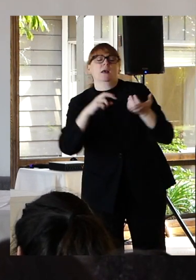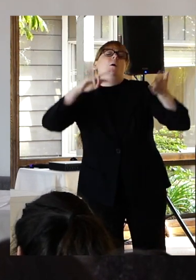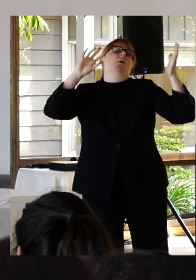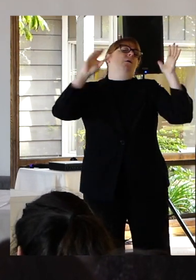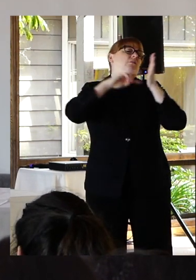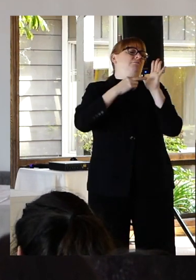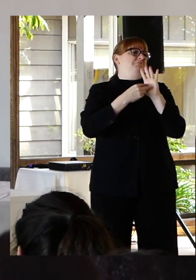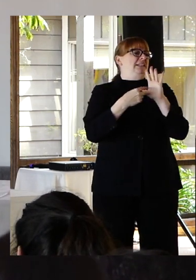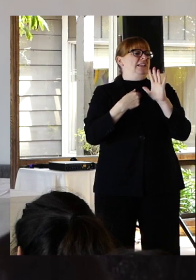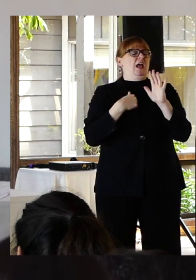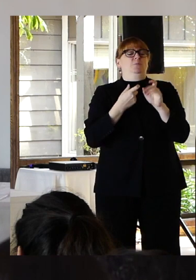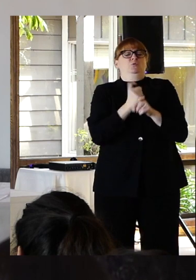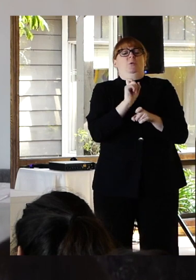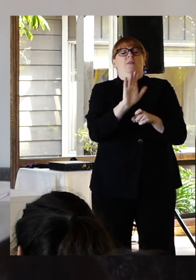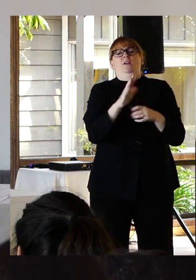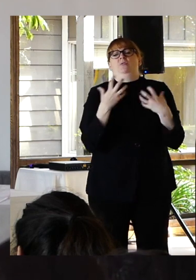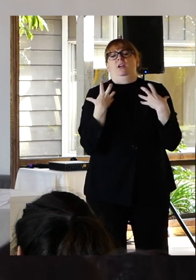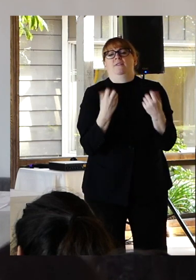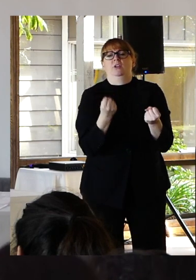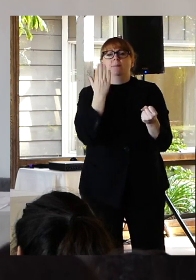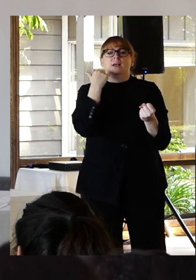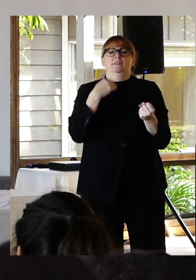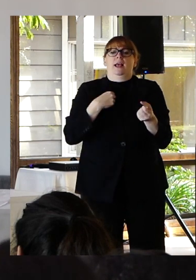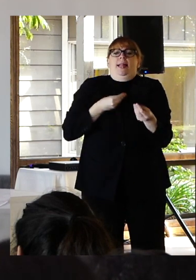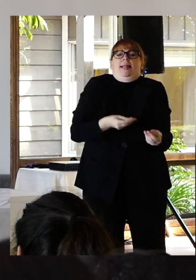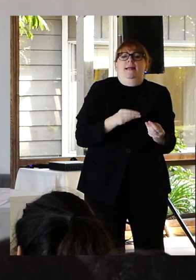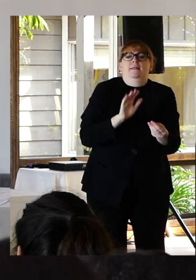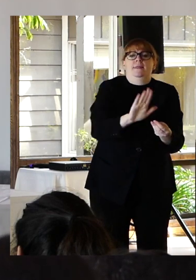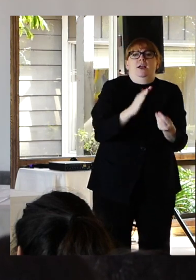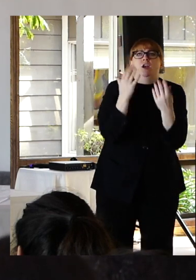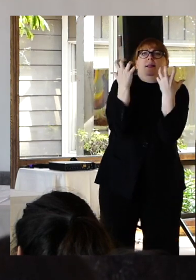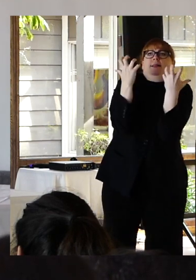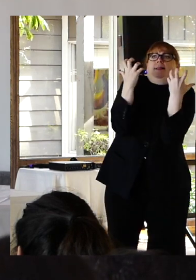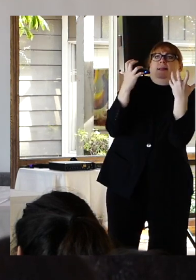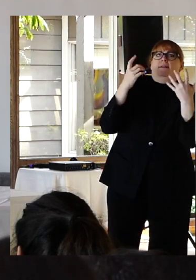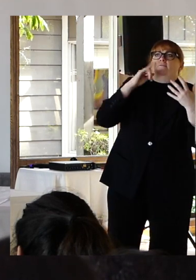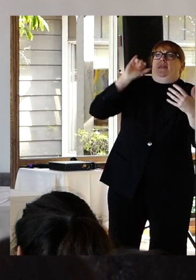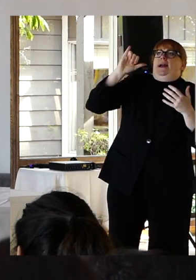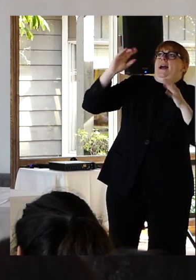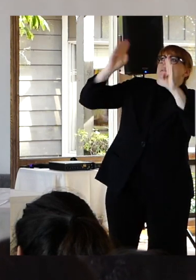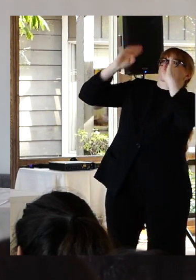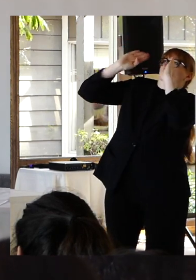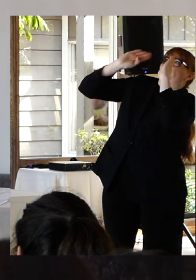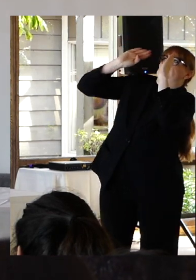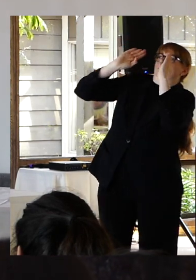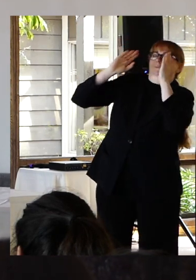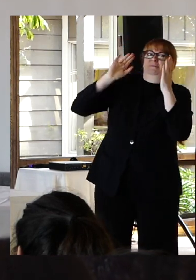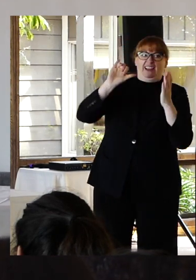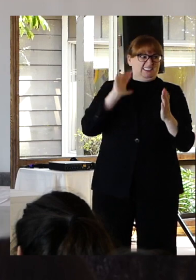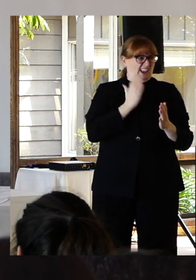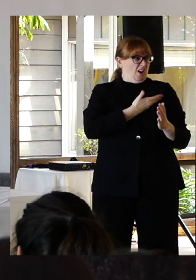we're feeding into that that cycle of seeking attention.